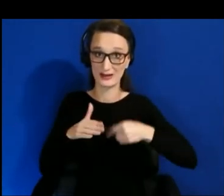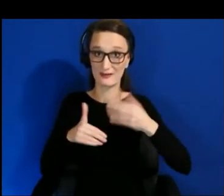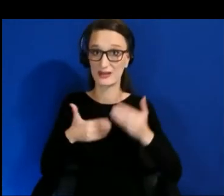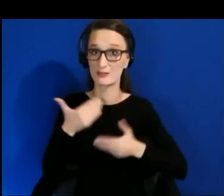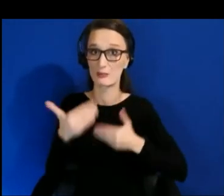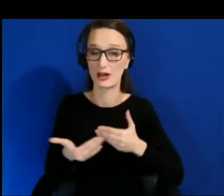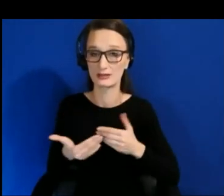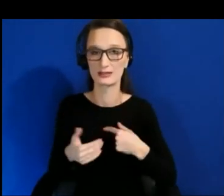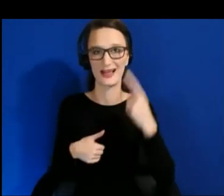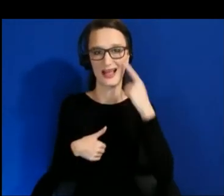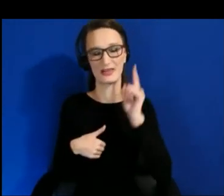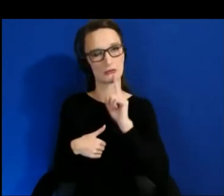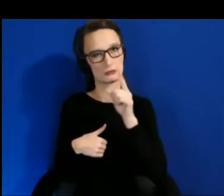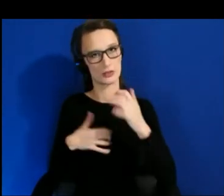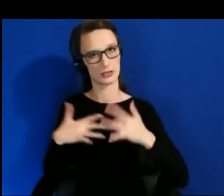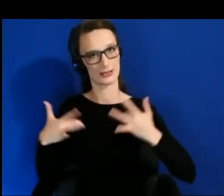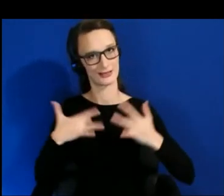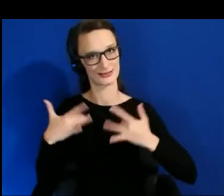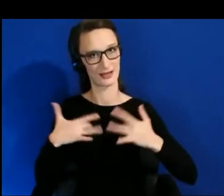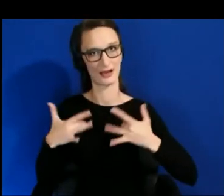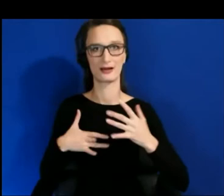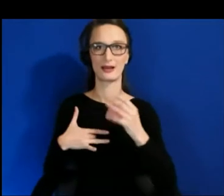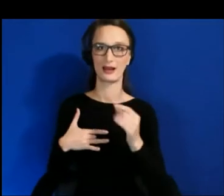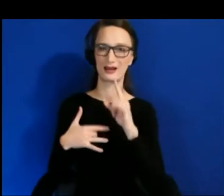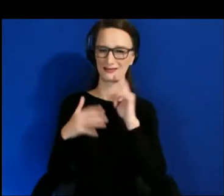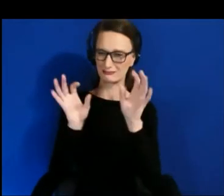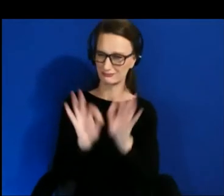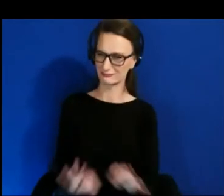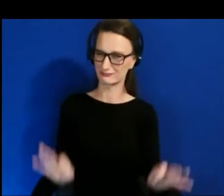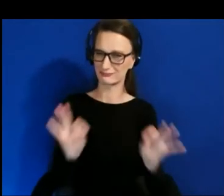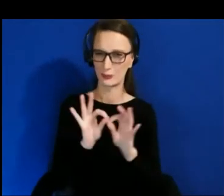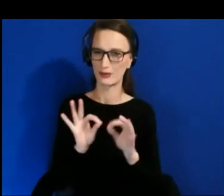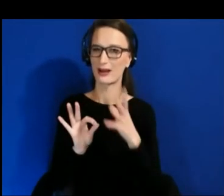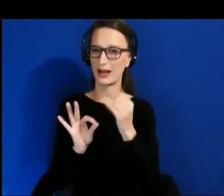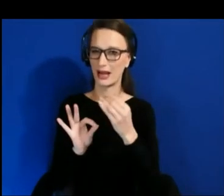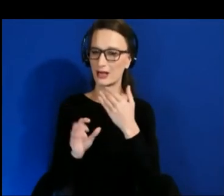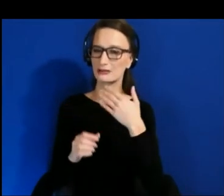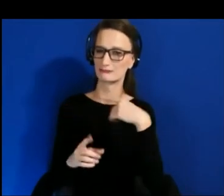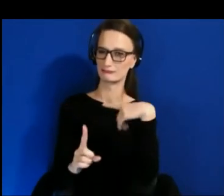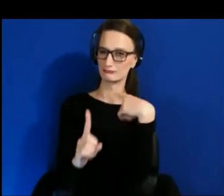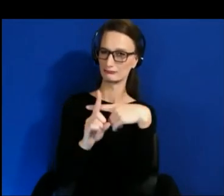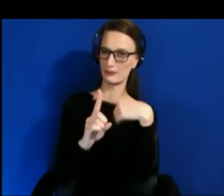and just really a good course to move forward with in the VR industry.